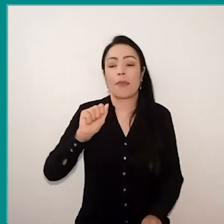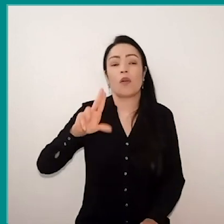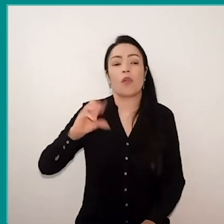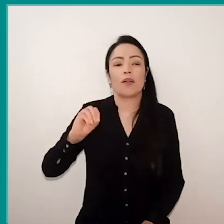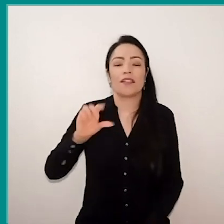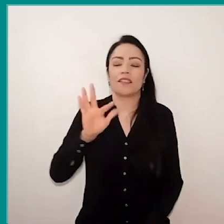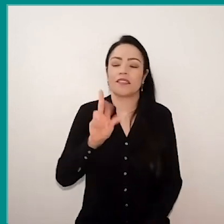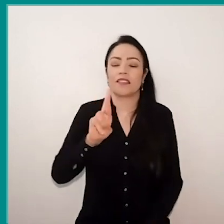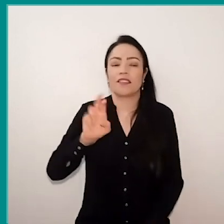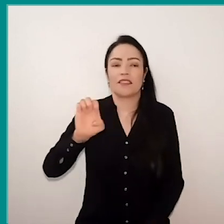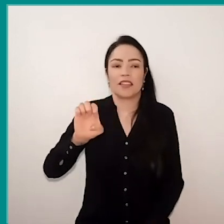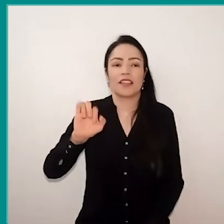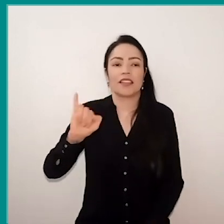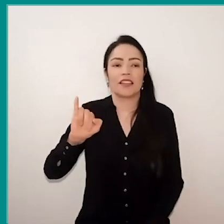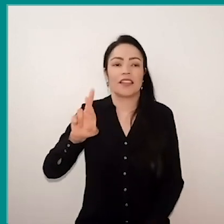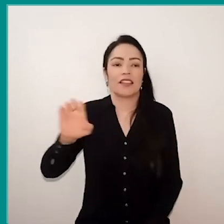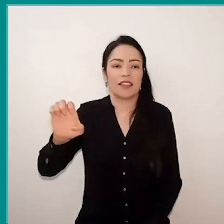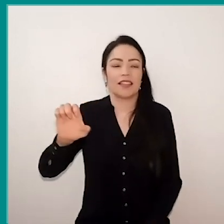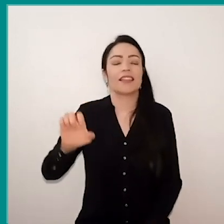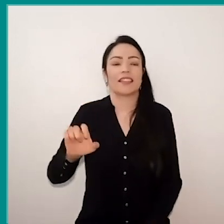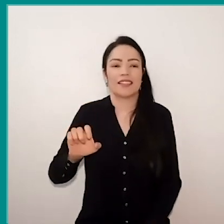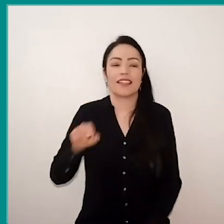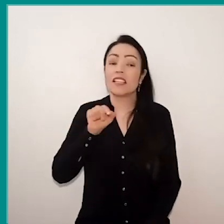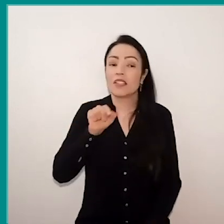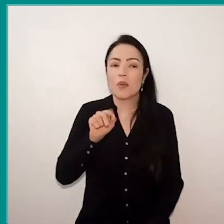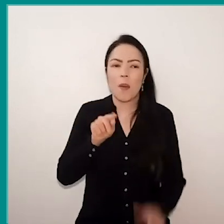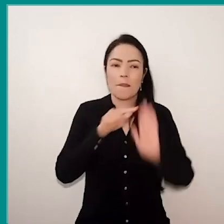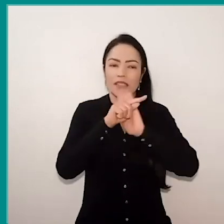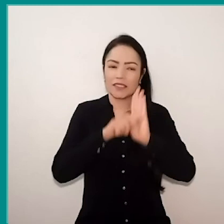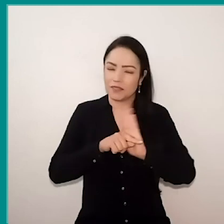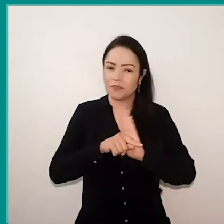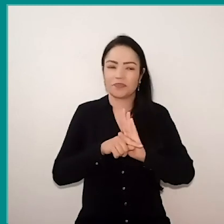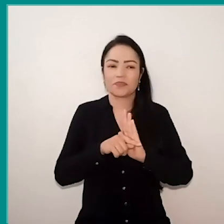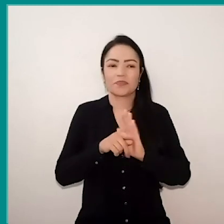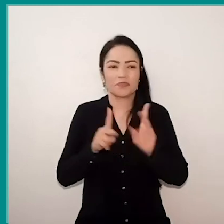He is one of the researchers, is the third most cited researcher